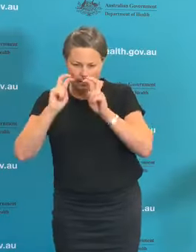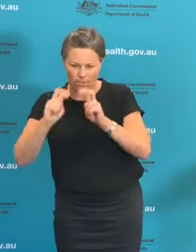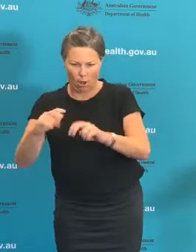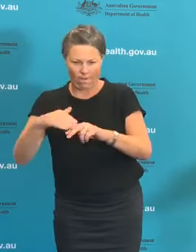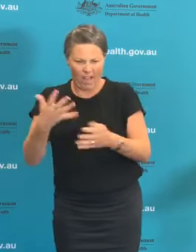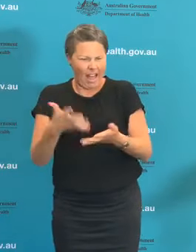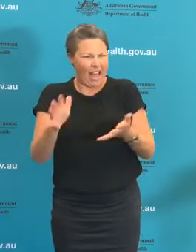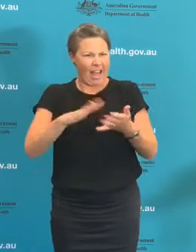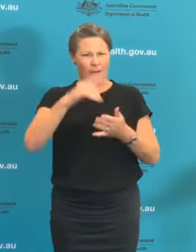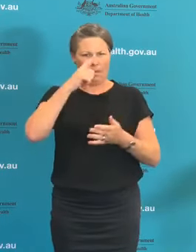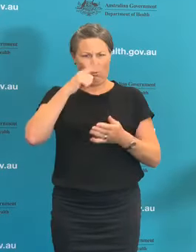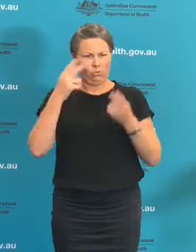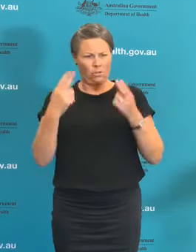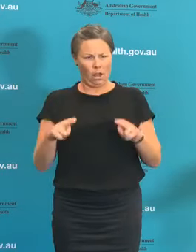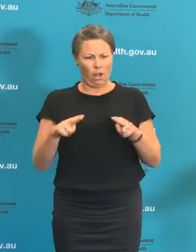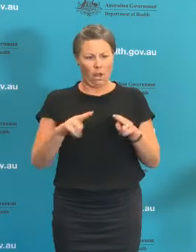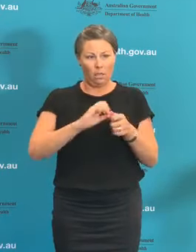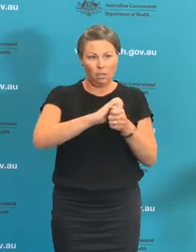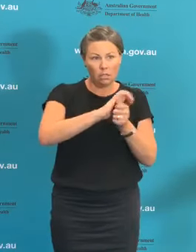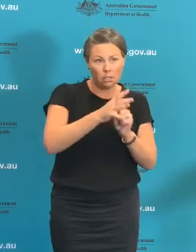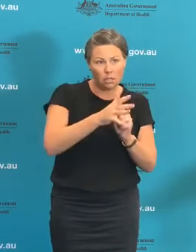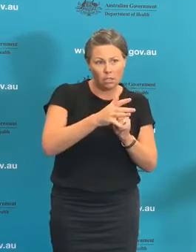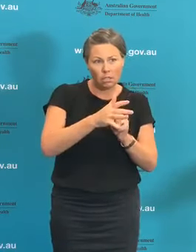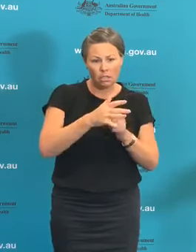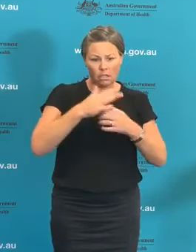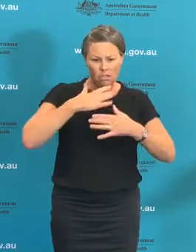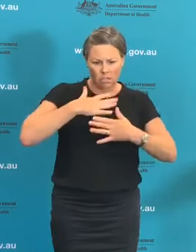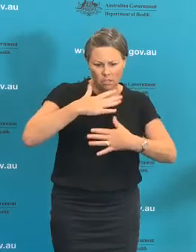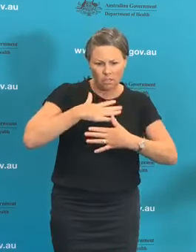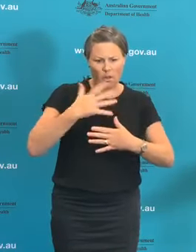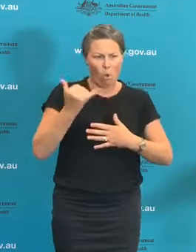obtained in real time, as you can you can understand. It's different, it's